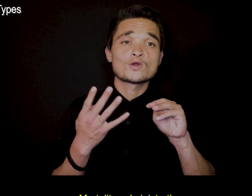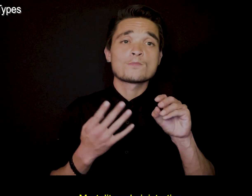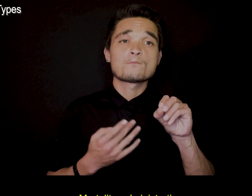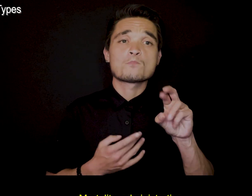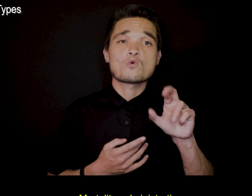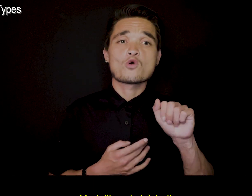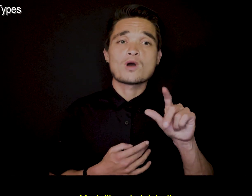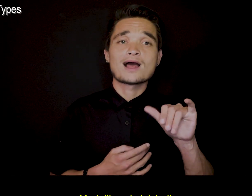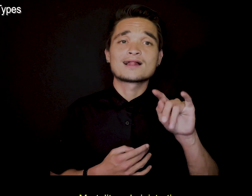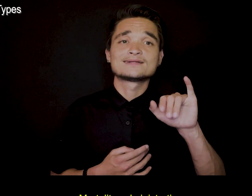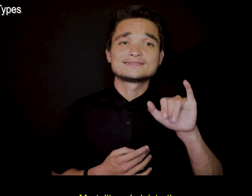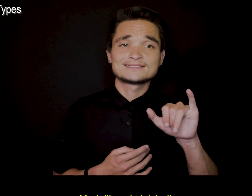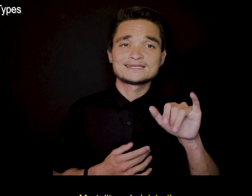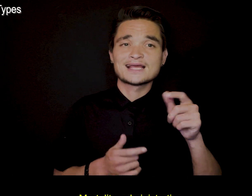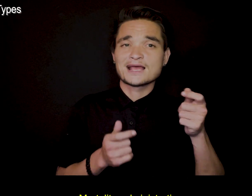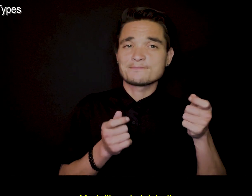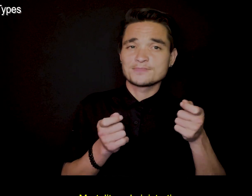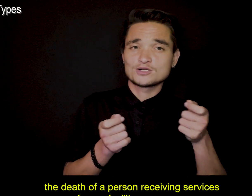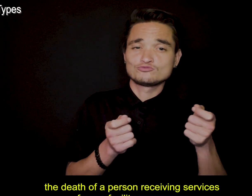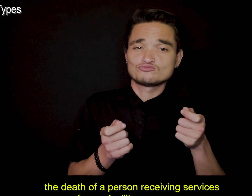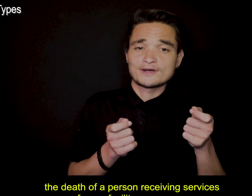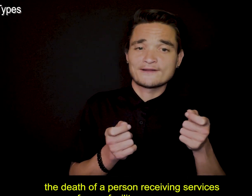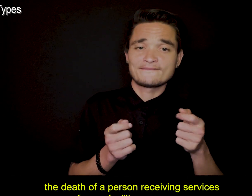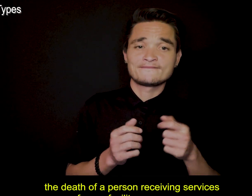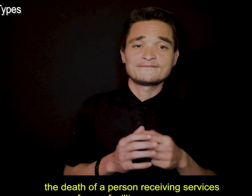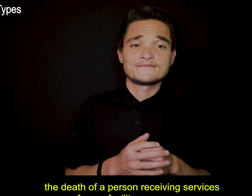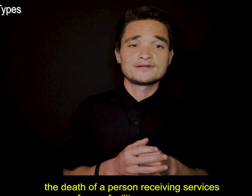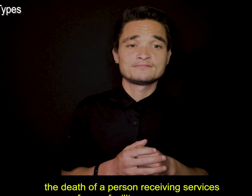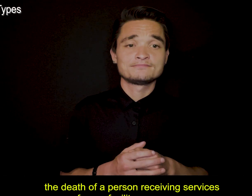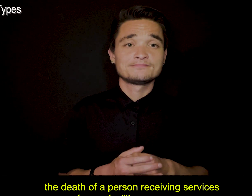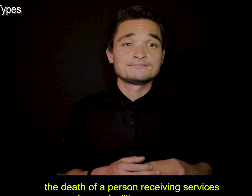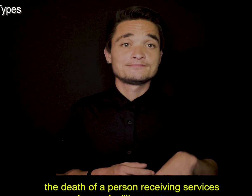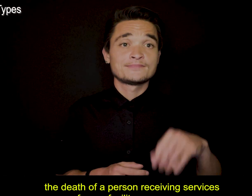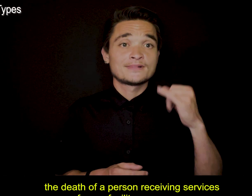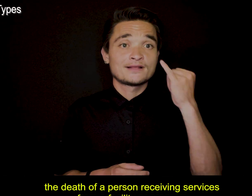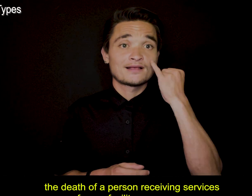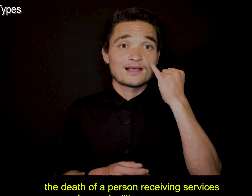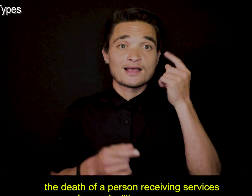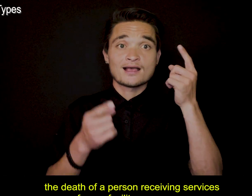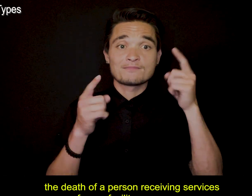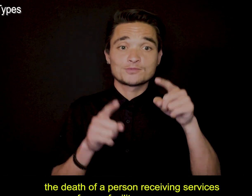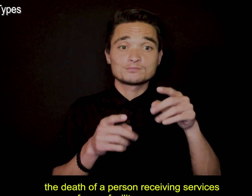Mortality, administrative, the death of a person receiving services from a facility or program